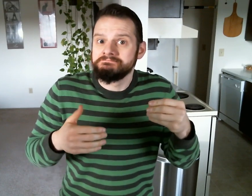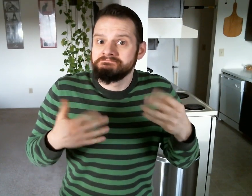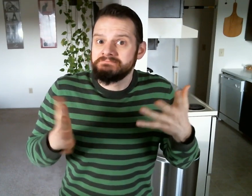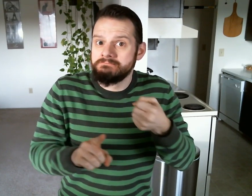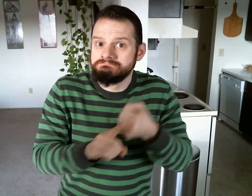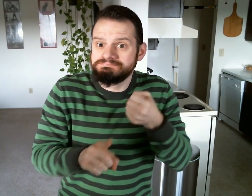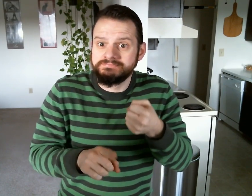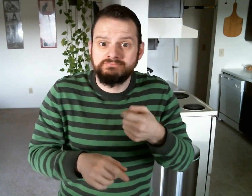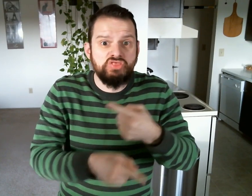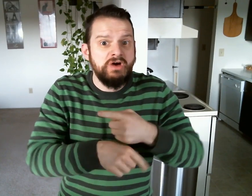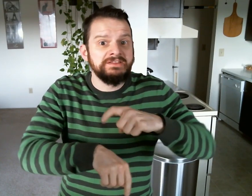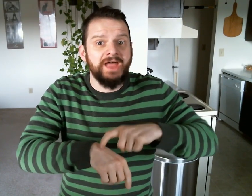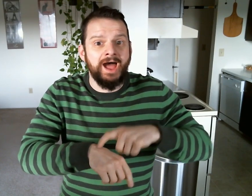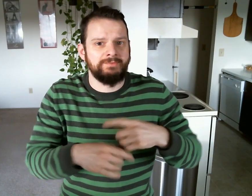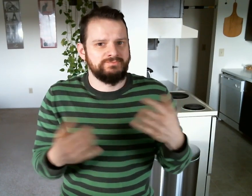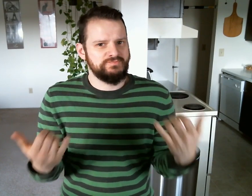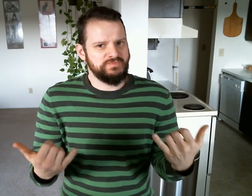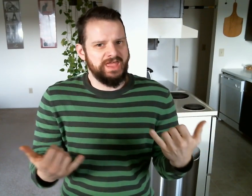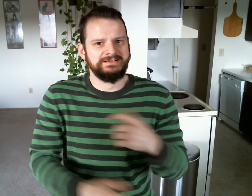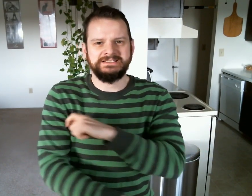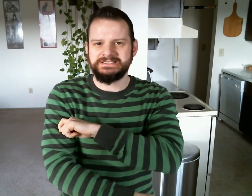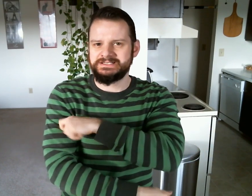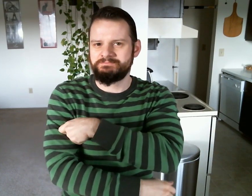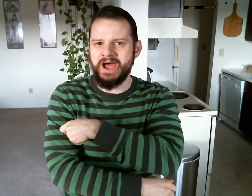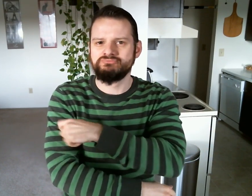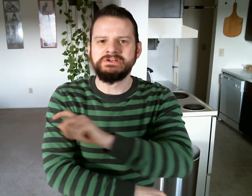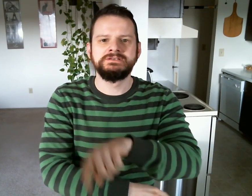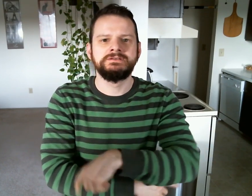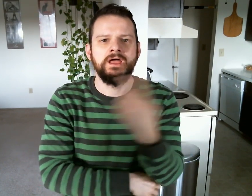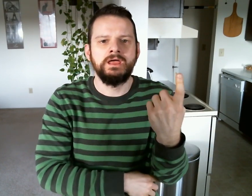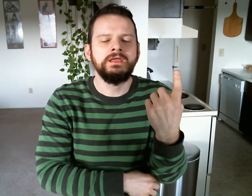There! Today is the perfect timing, St. Patrick's day.